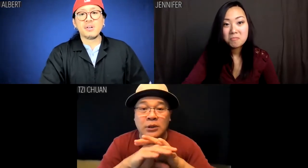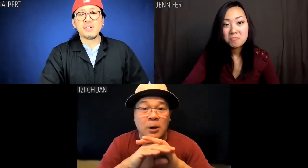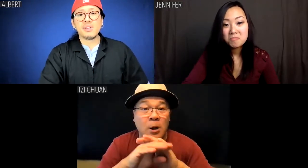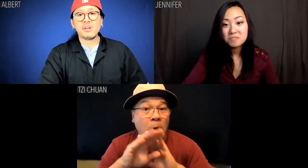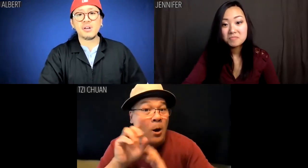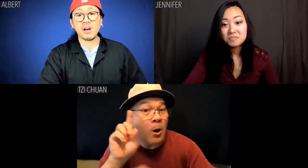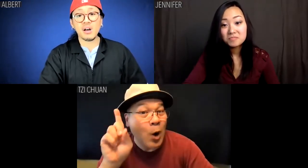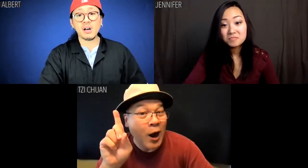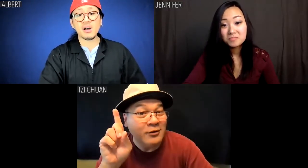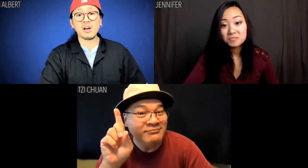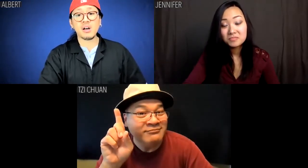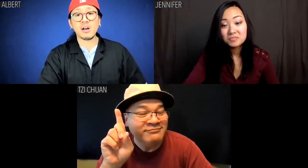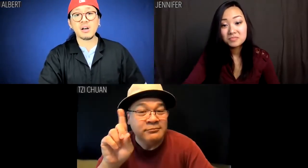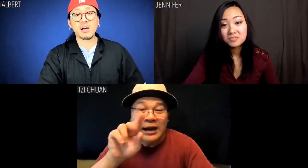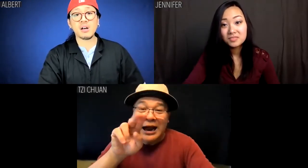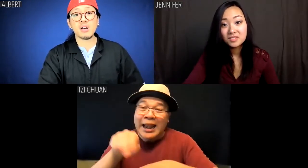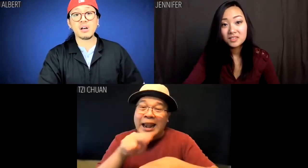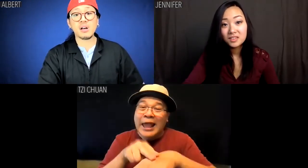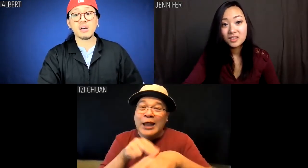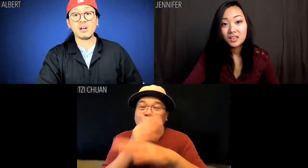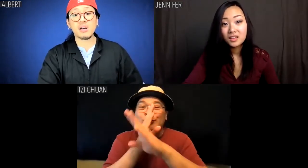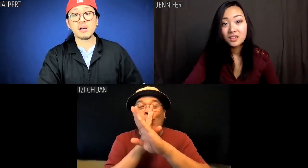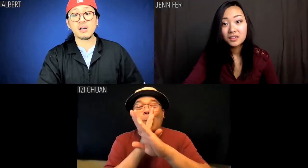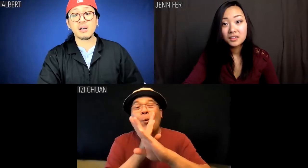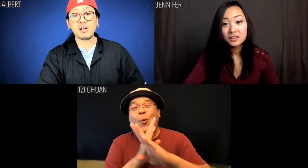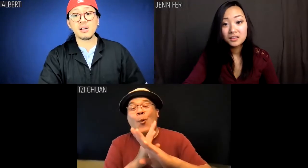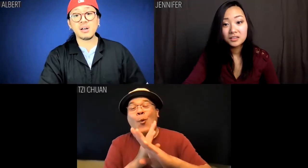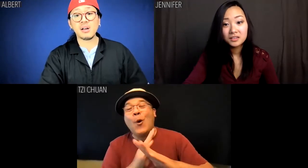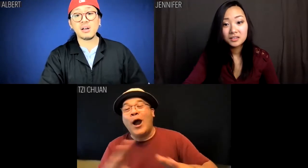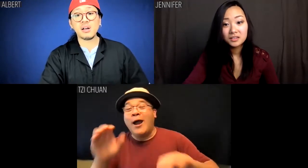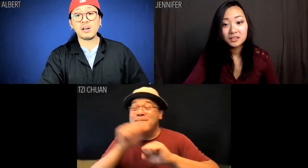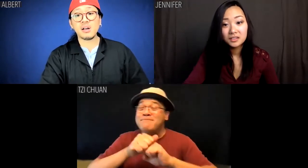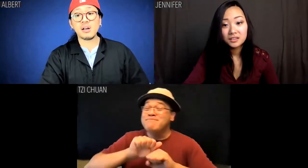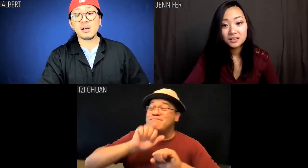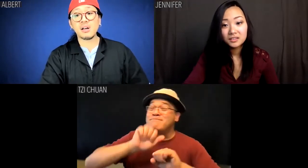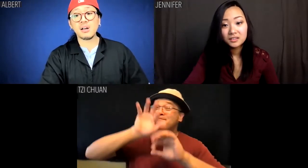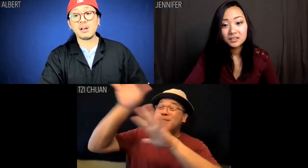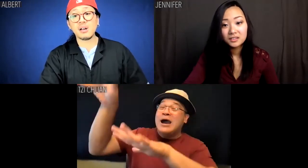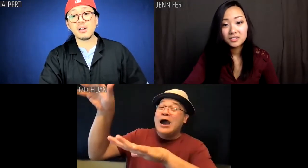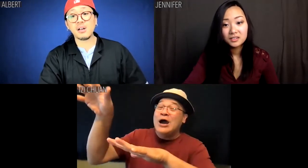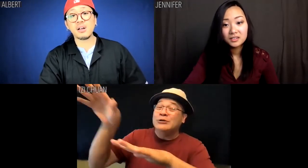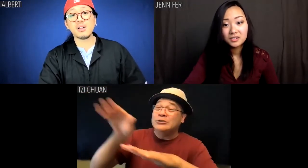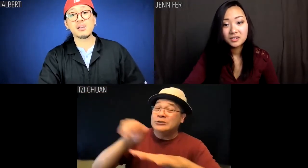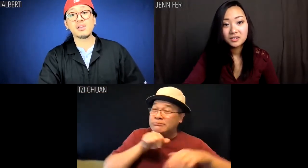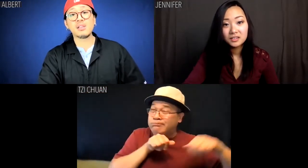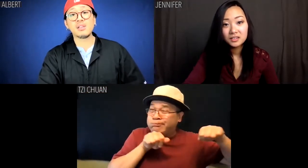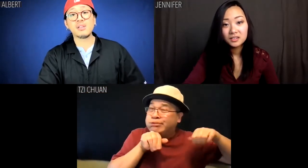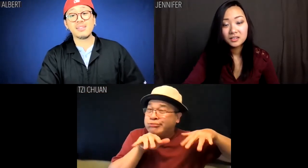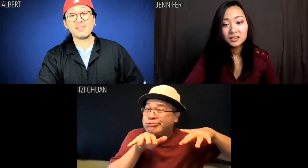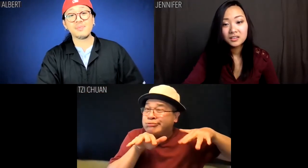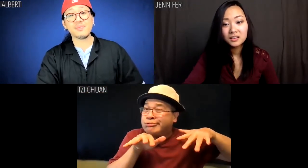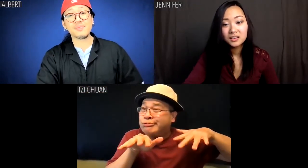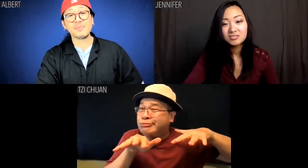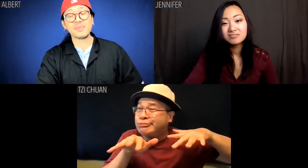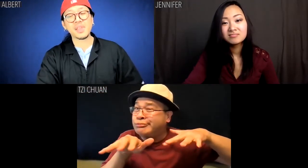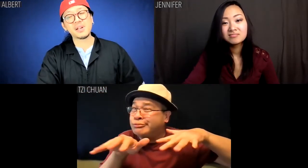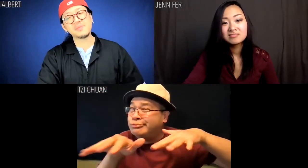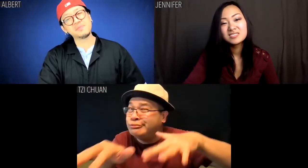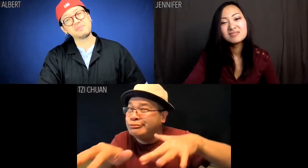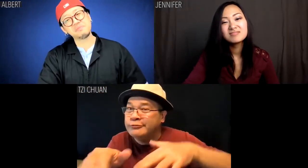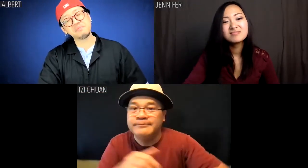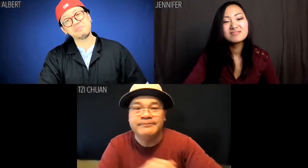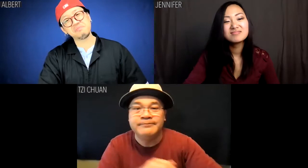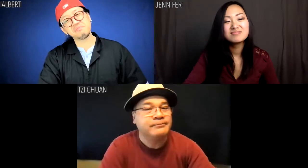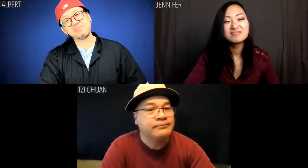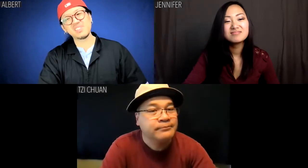Or if nature's your thing, we have serene mountain ranges and wide rolling rivers.